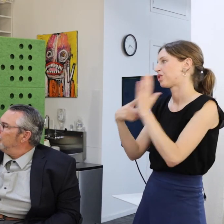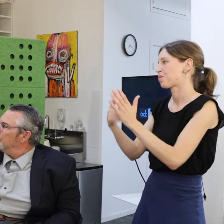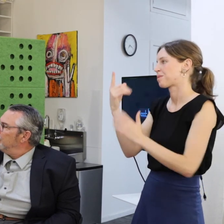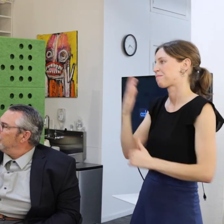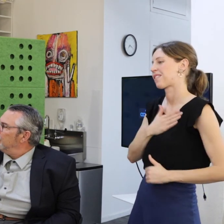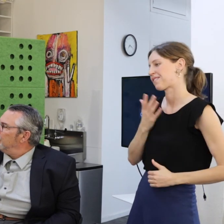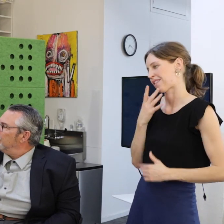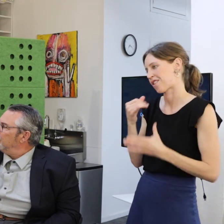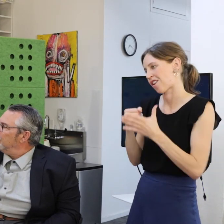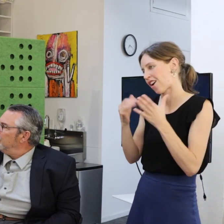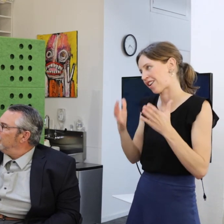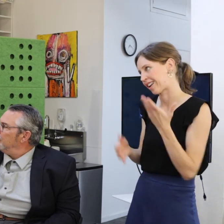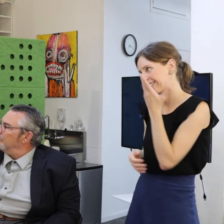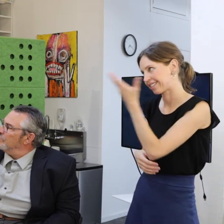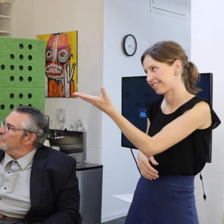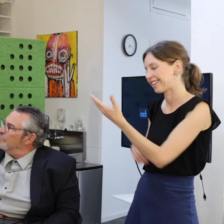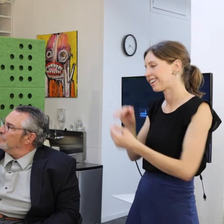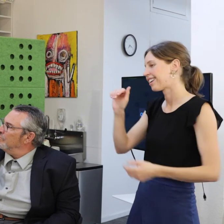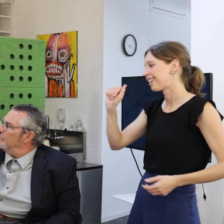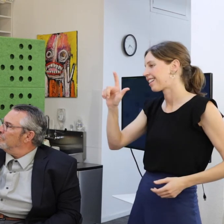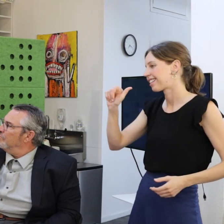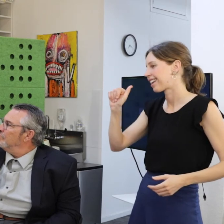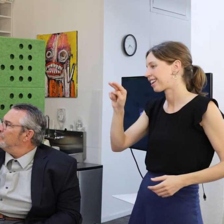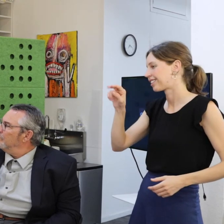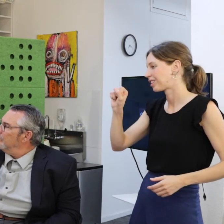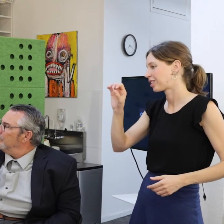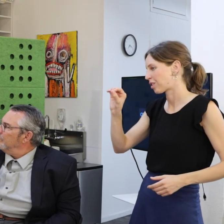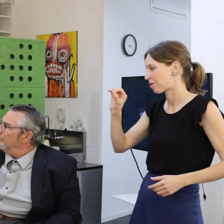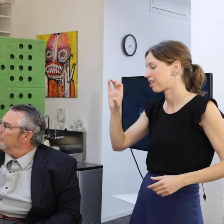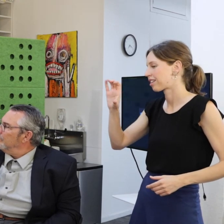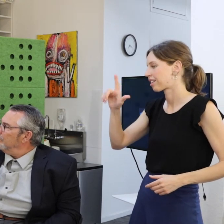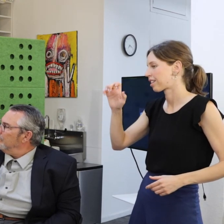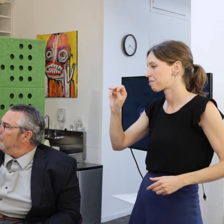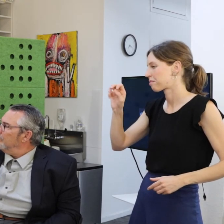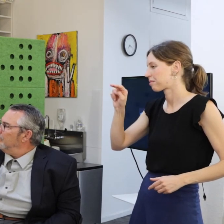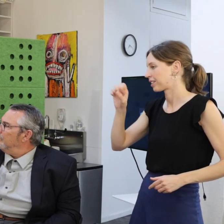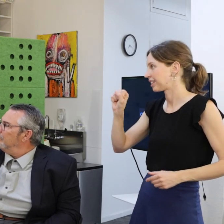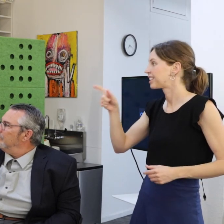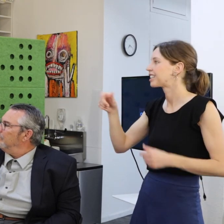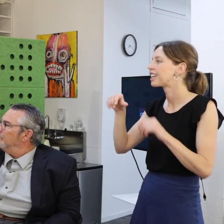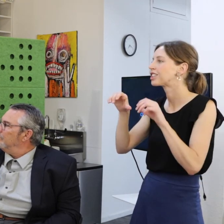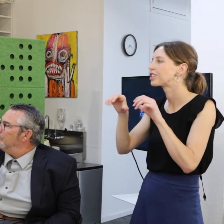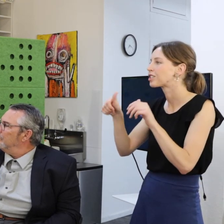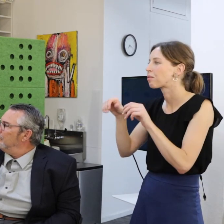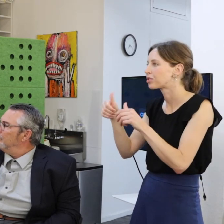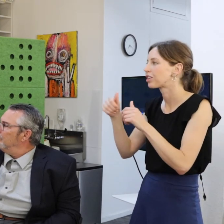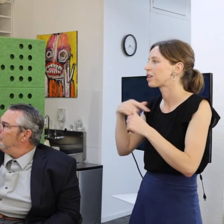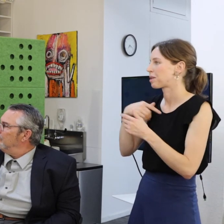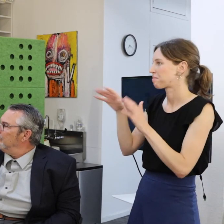favorite artists. Alonzo Clemens is a sculptor, and we selected his piece right over there.